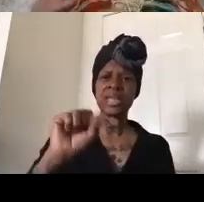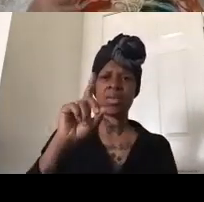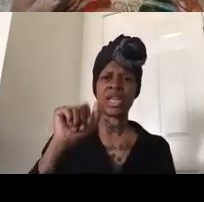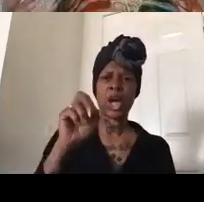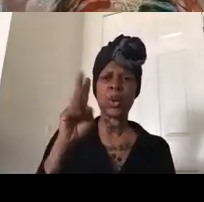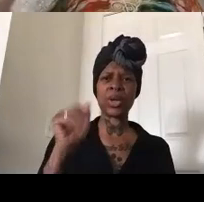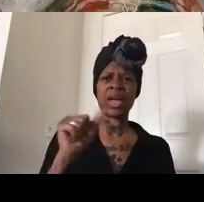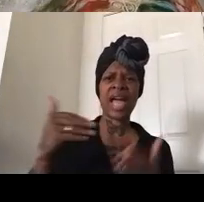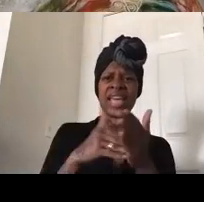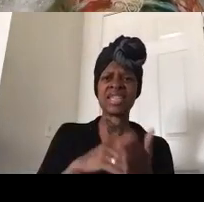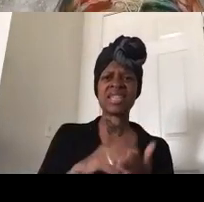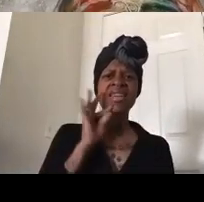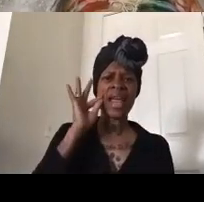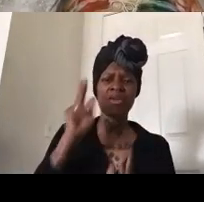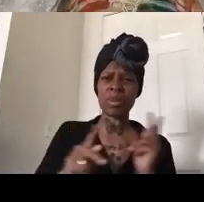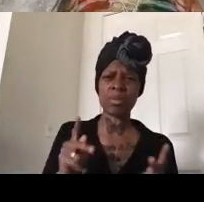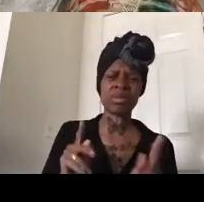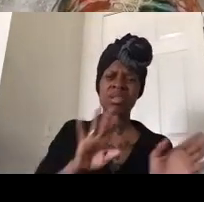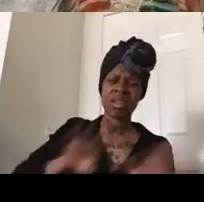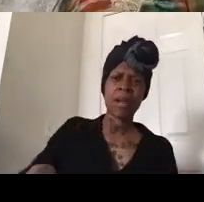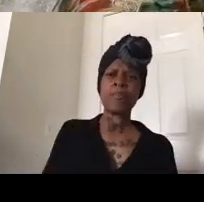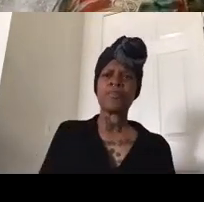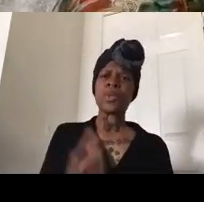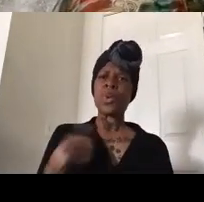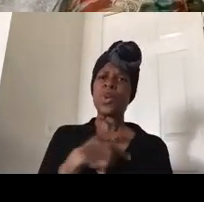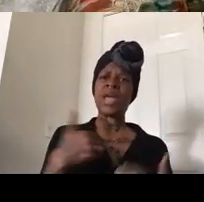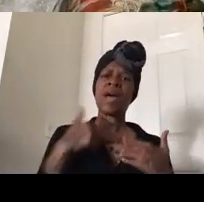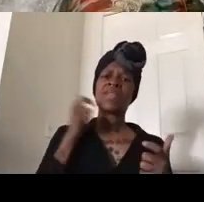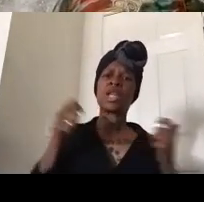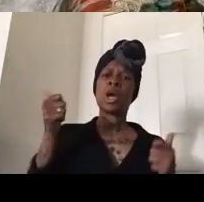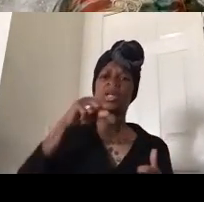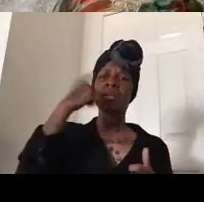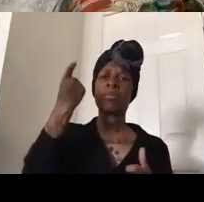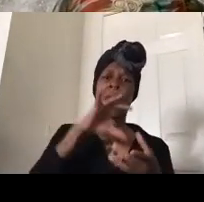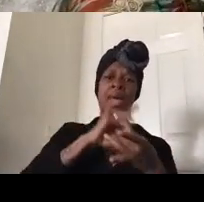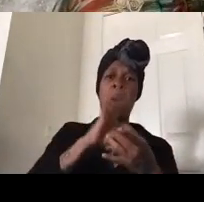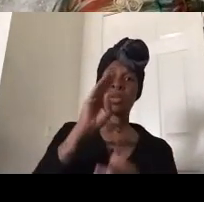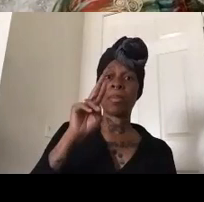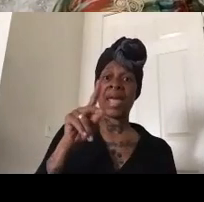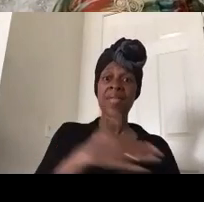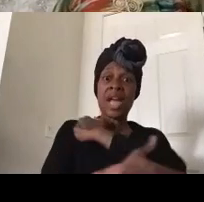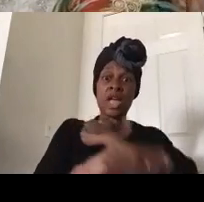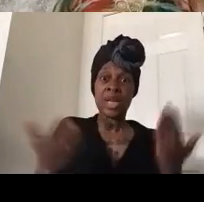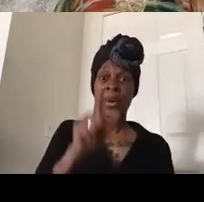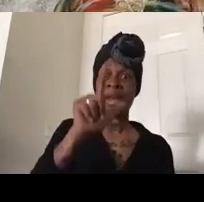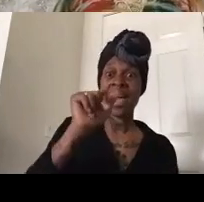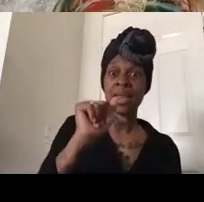your money and we have the largest black owned bank in the country right here in los angeles one united bank which contributes